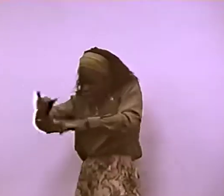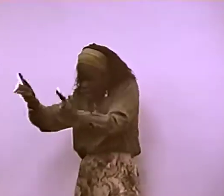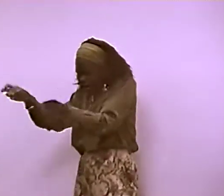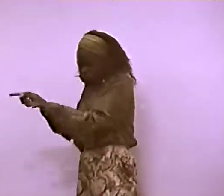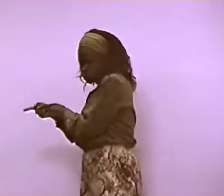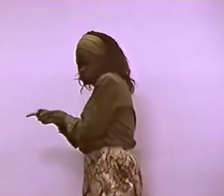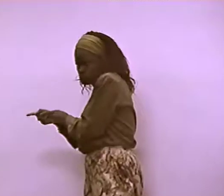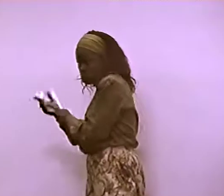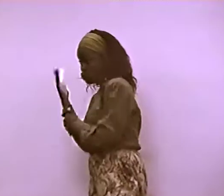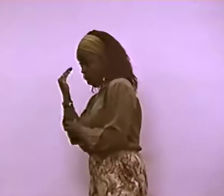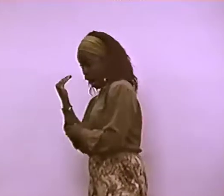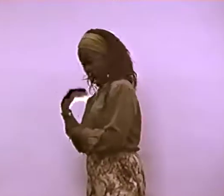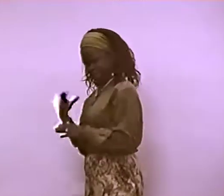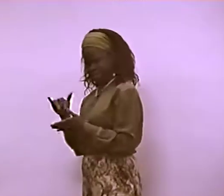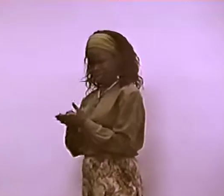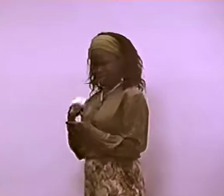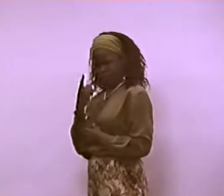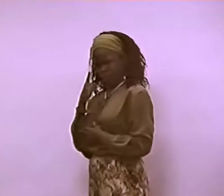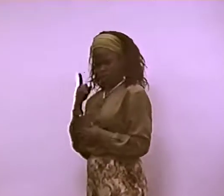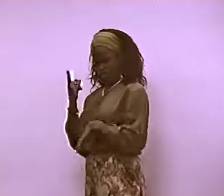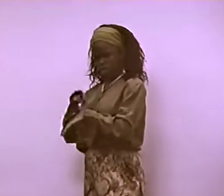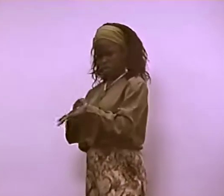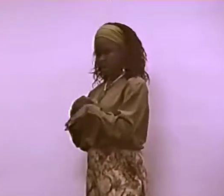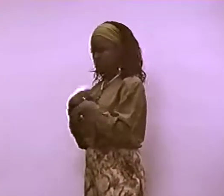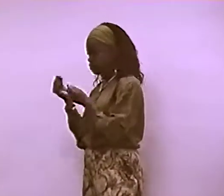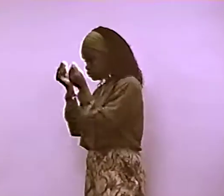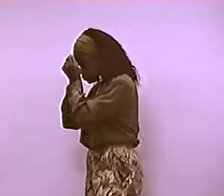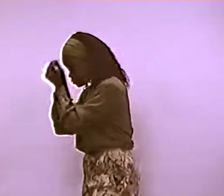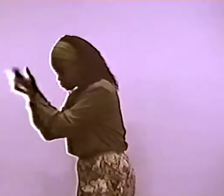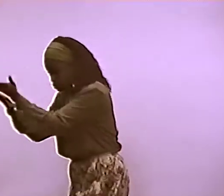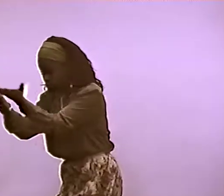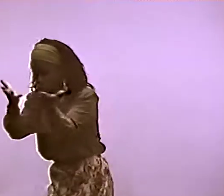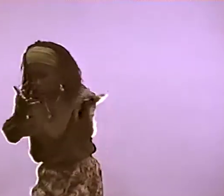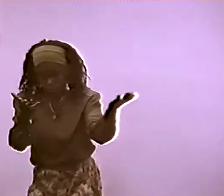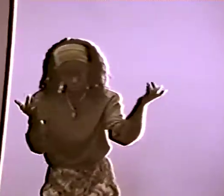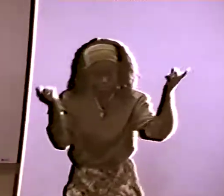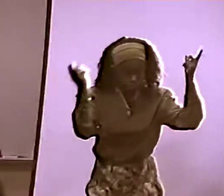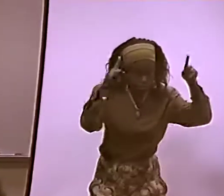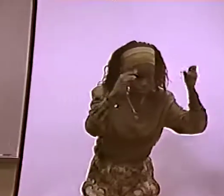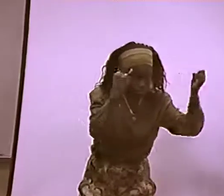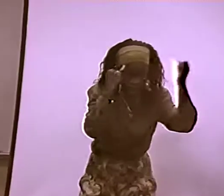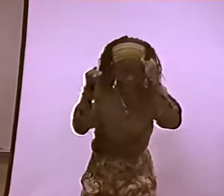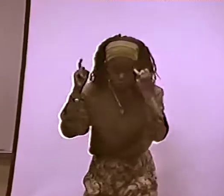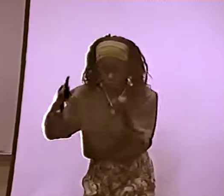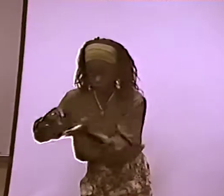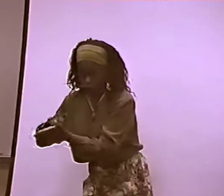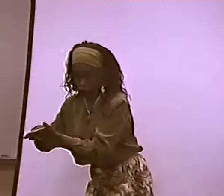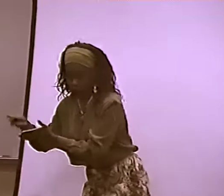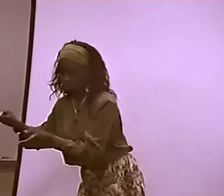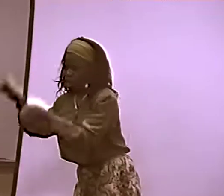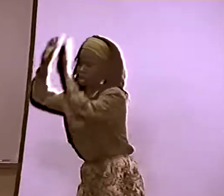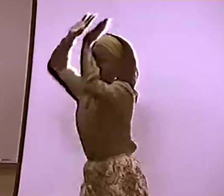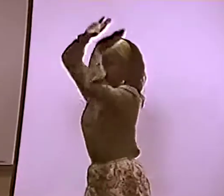THE FIRST WORKSHOP I GAVE ON THIS ISSUE...